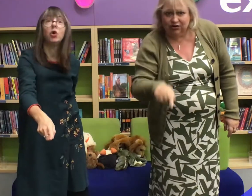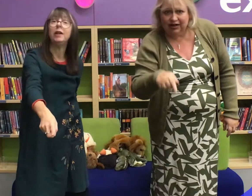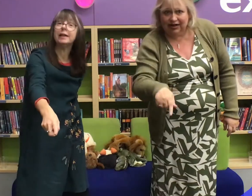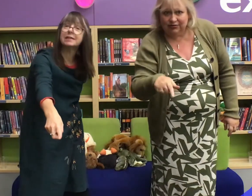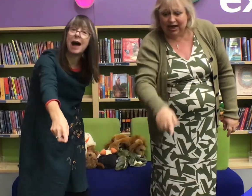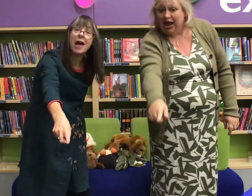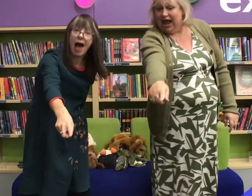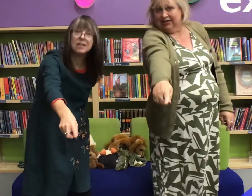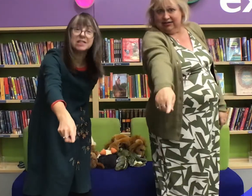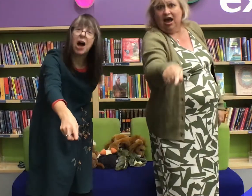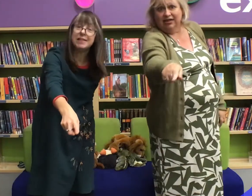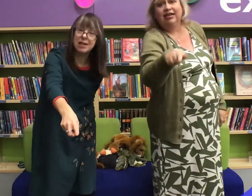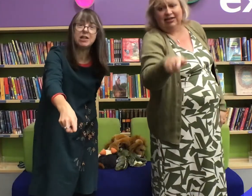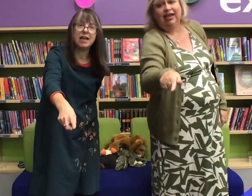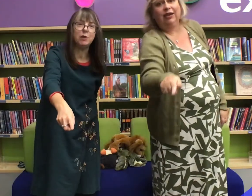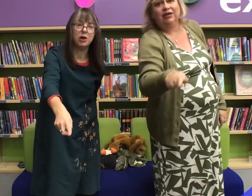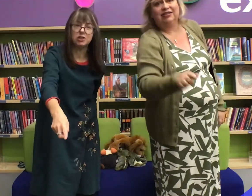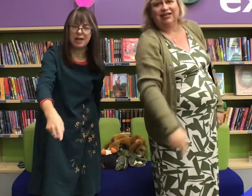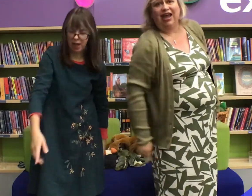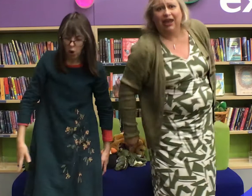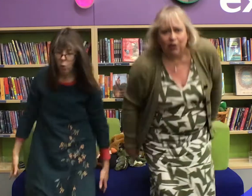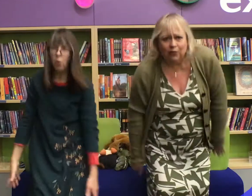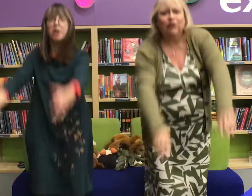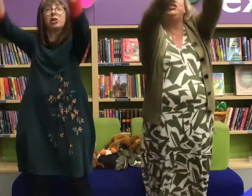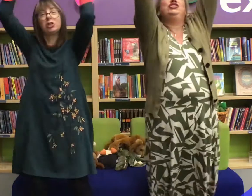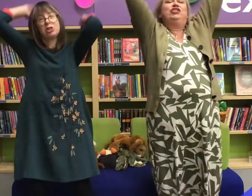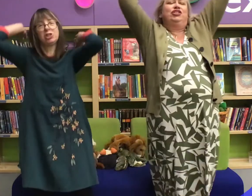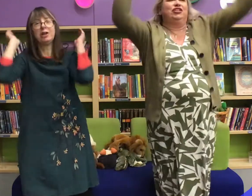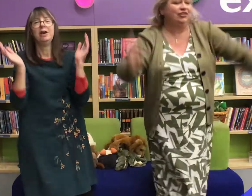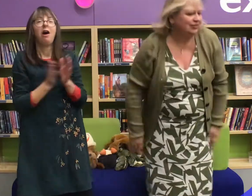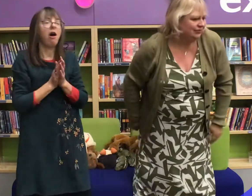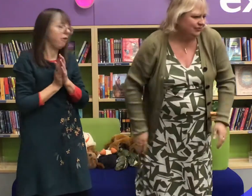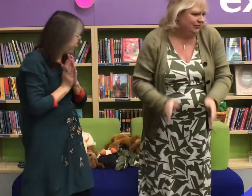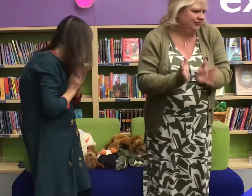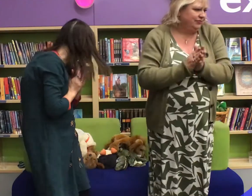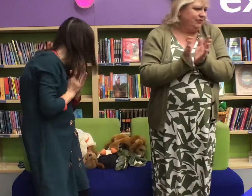he saw a little town and decided he would stay! whoosh!